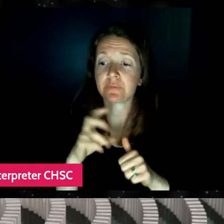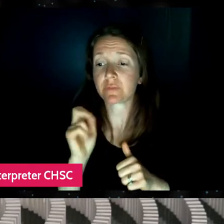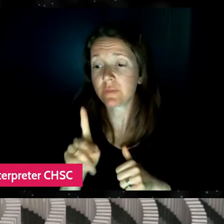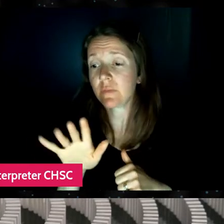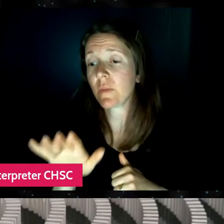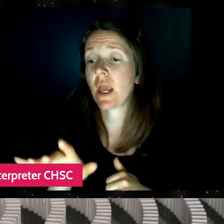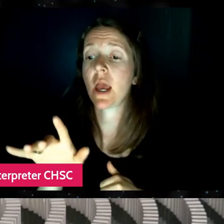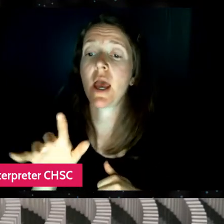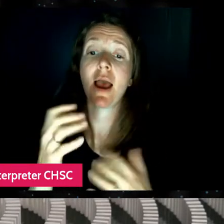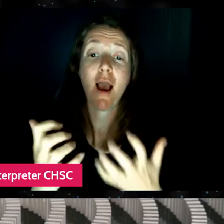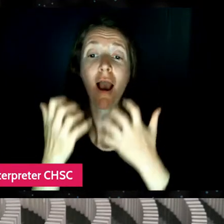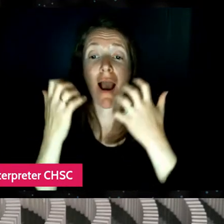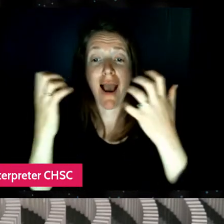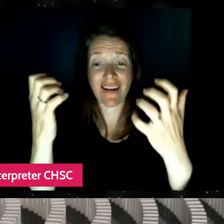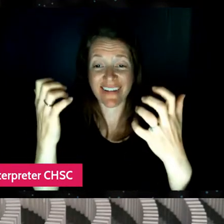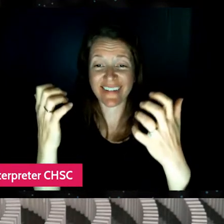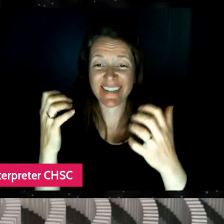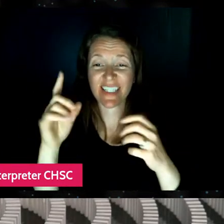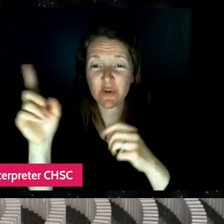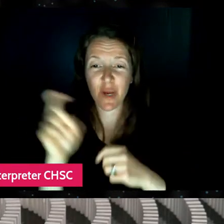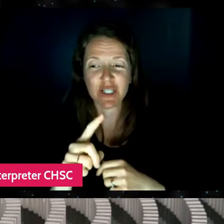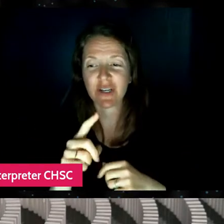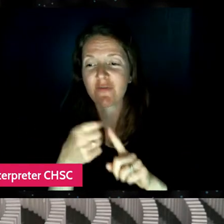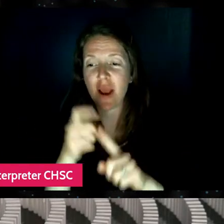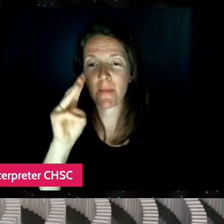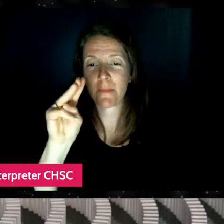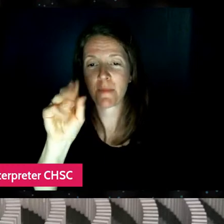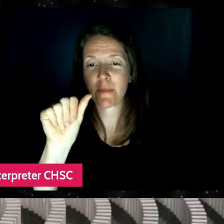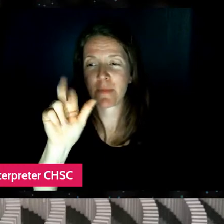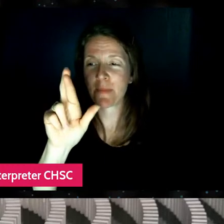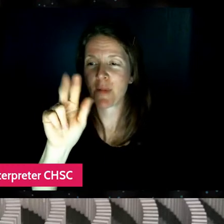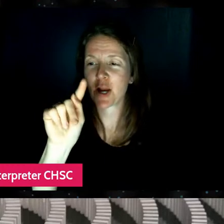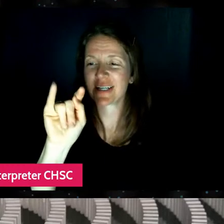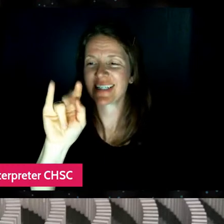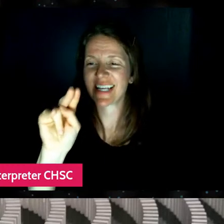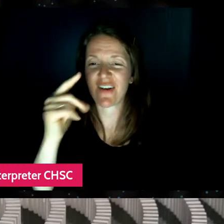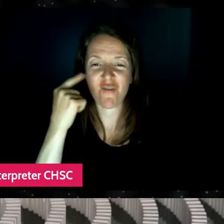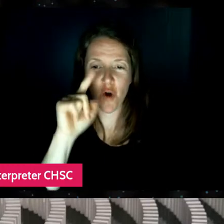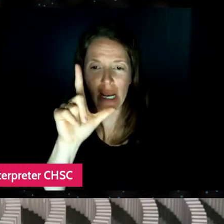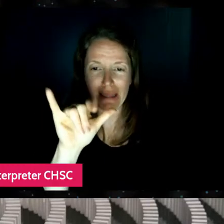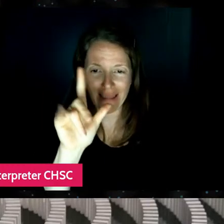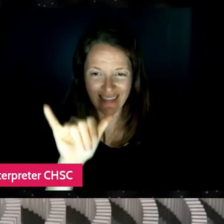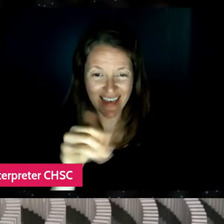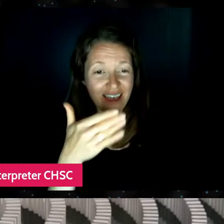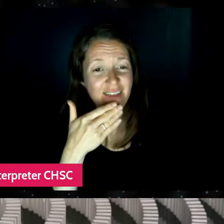We got a question from Martin for Lily. Thank you, Martin for watching and submitting a question,